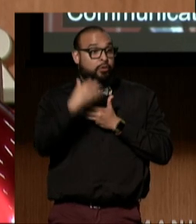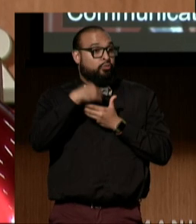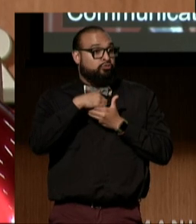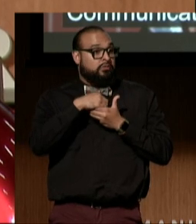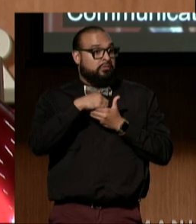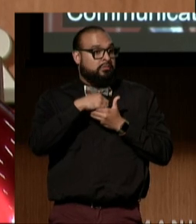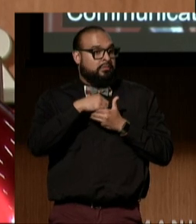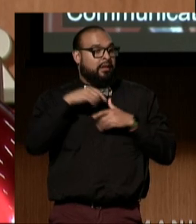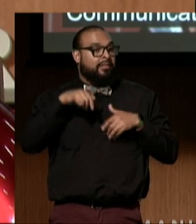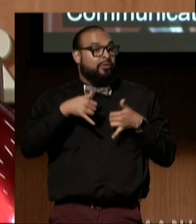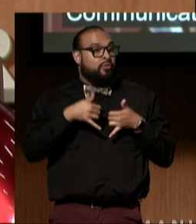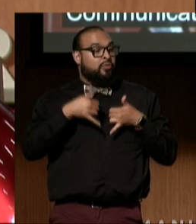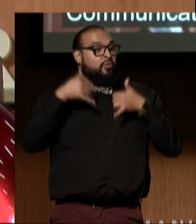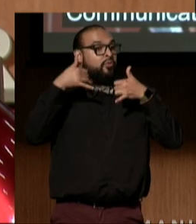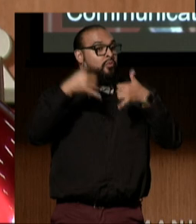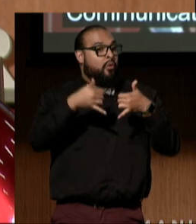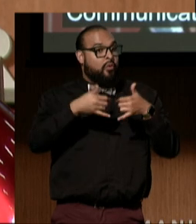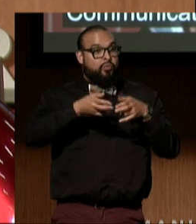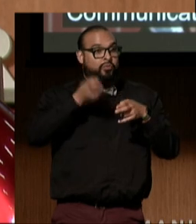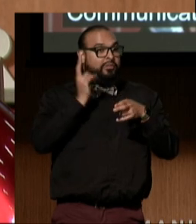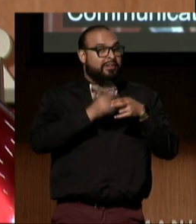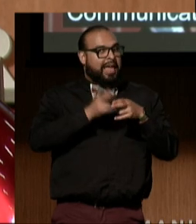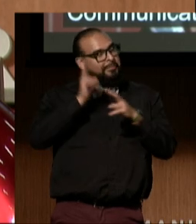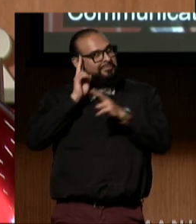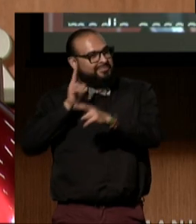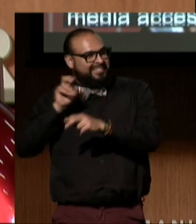This award, named in tribute to Susan, as I said,